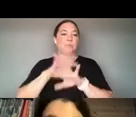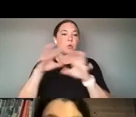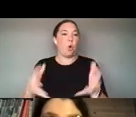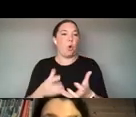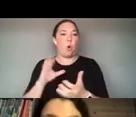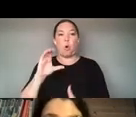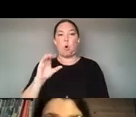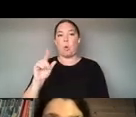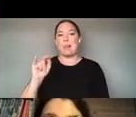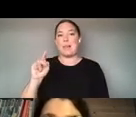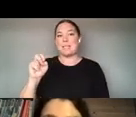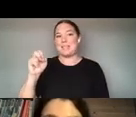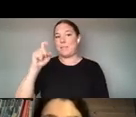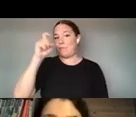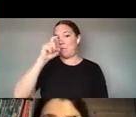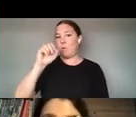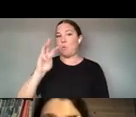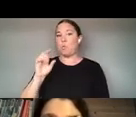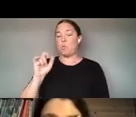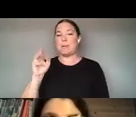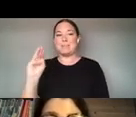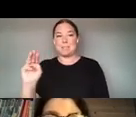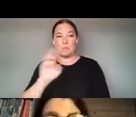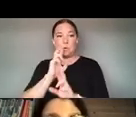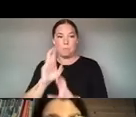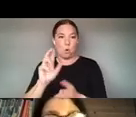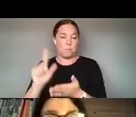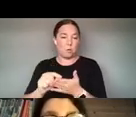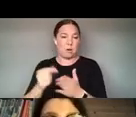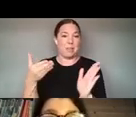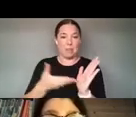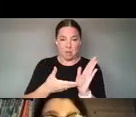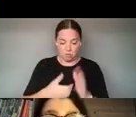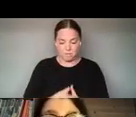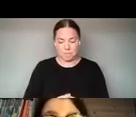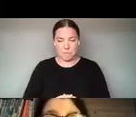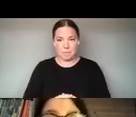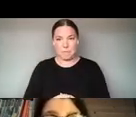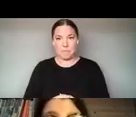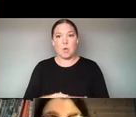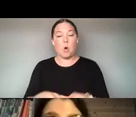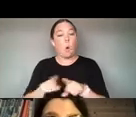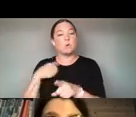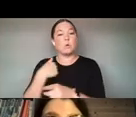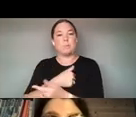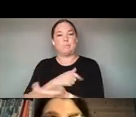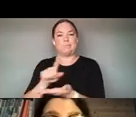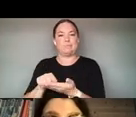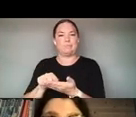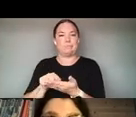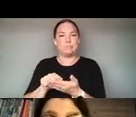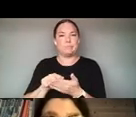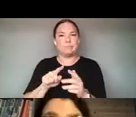AT OUR LAB, THE MIT OPEN DOCUMENTARY LAB, WE PUBLISHED A LOT OF SECTIONS FROM THAT FIELD STUDY